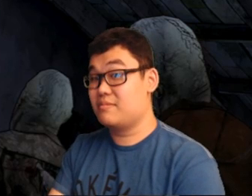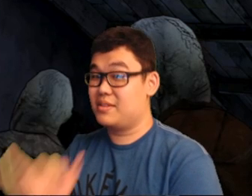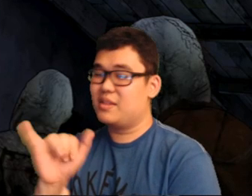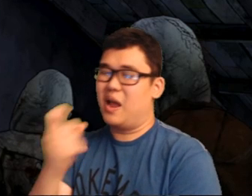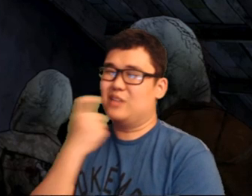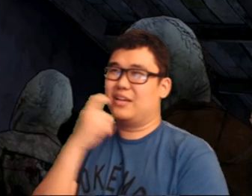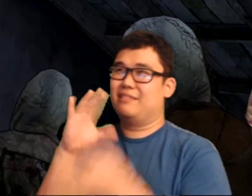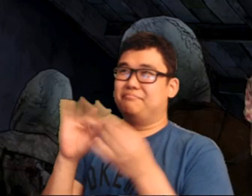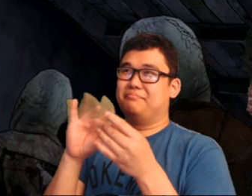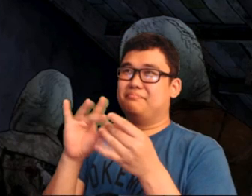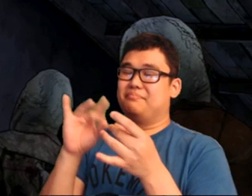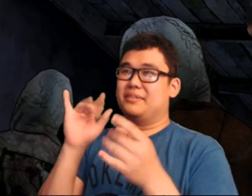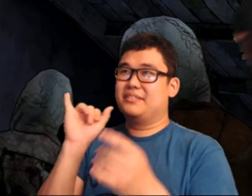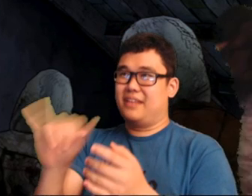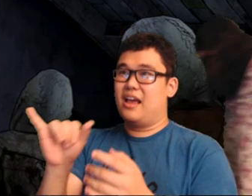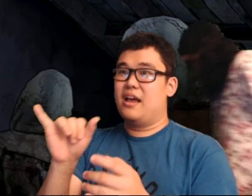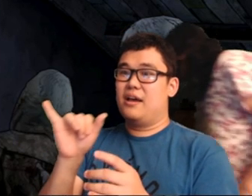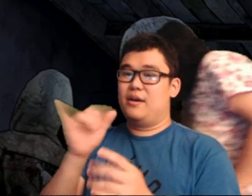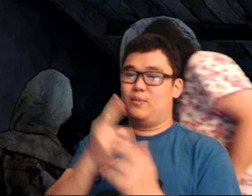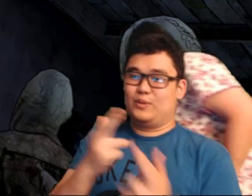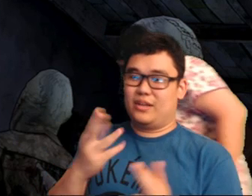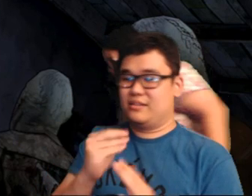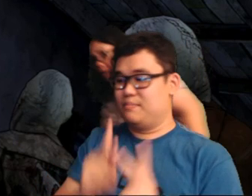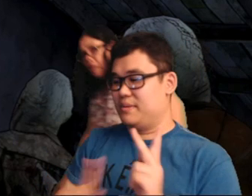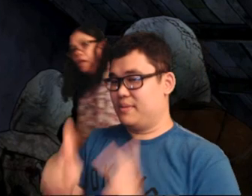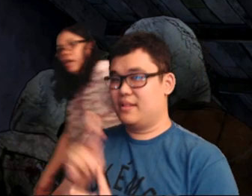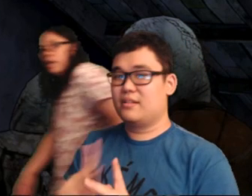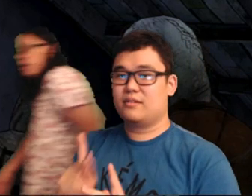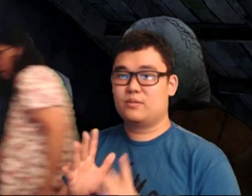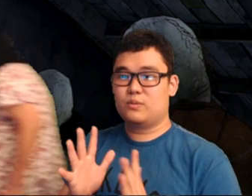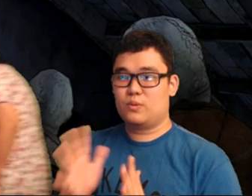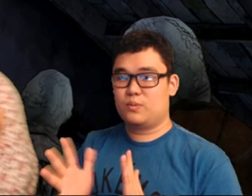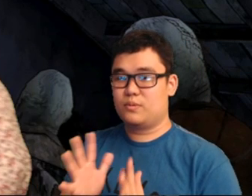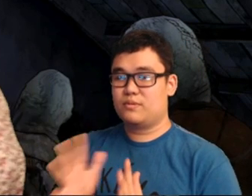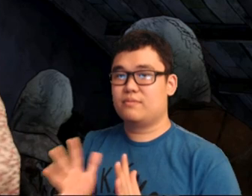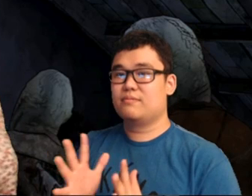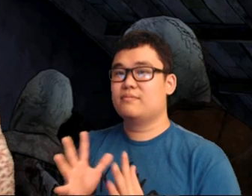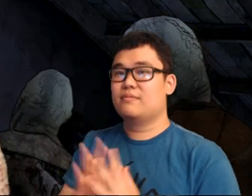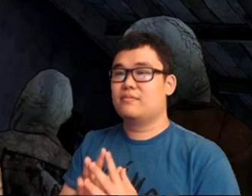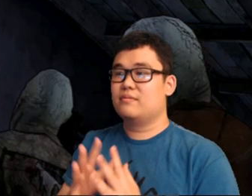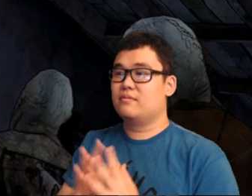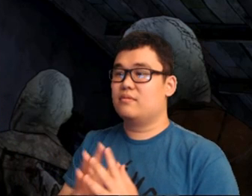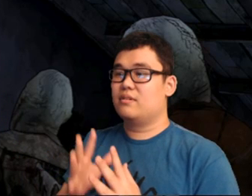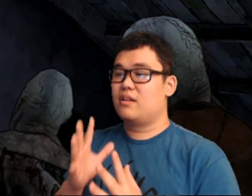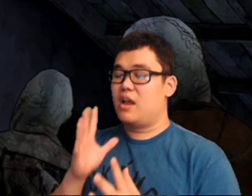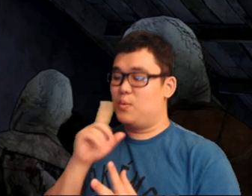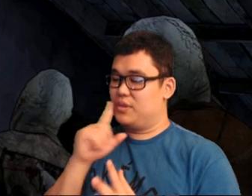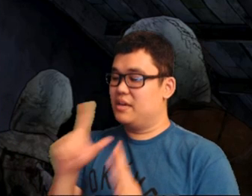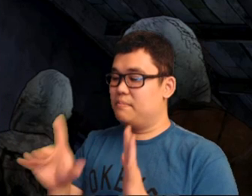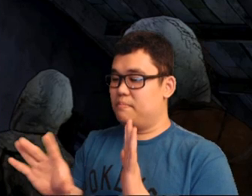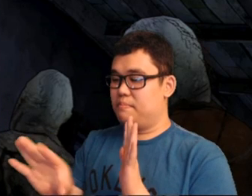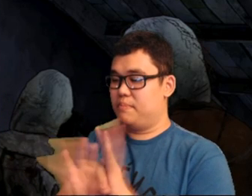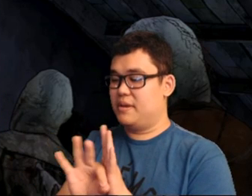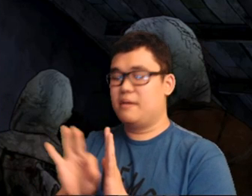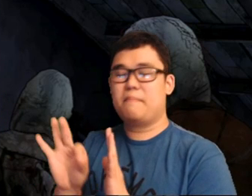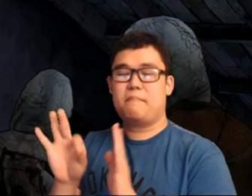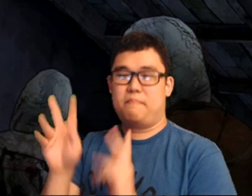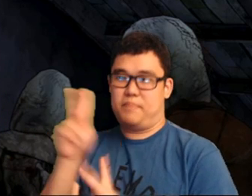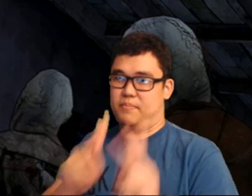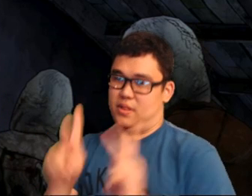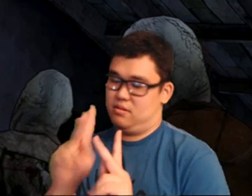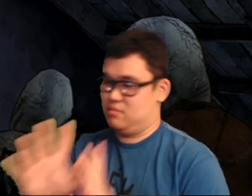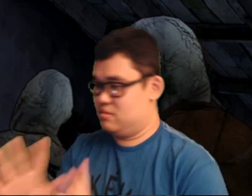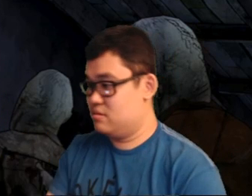I just talked about resources and family (people). I think I am going to choose people.